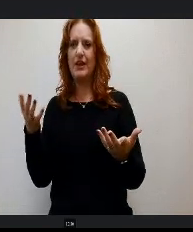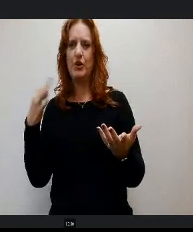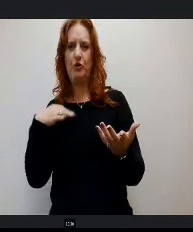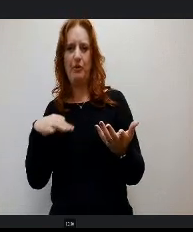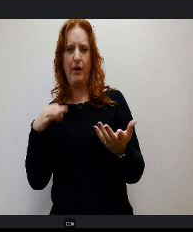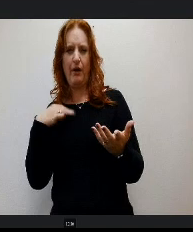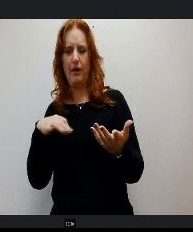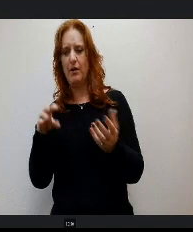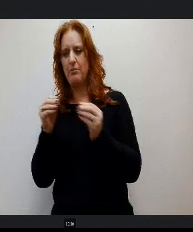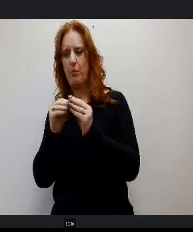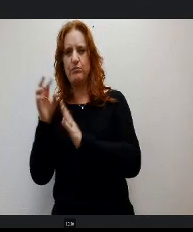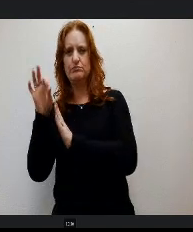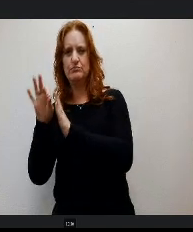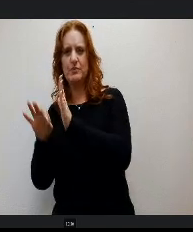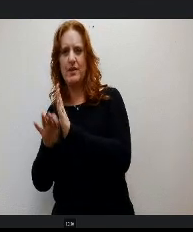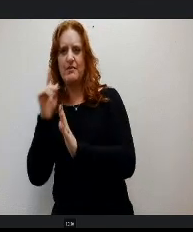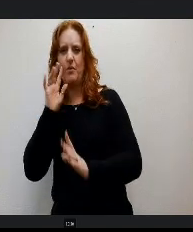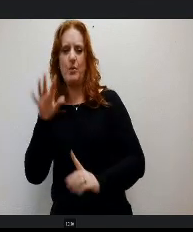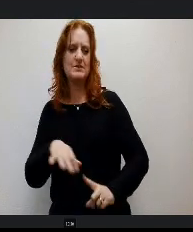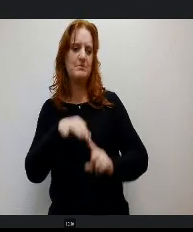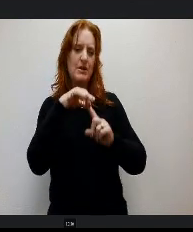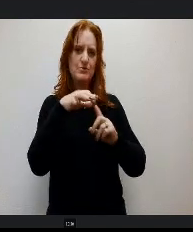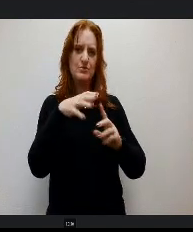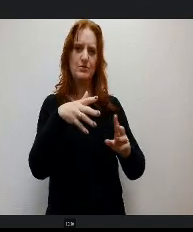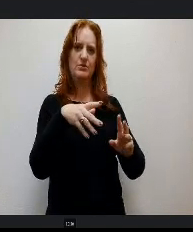Populations such